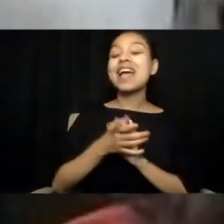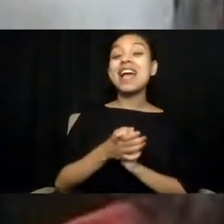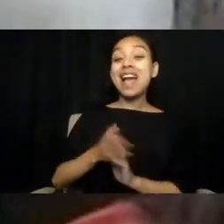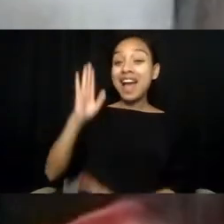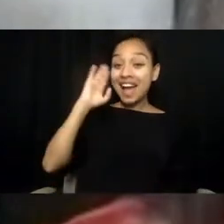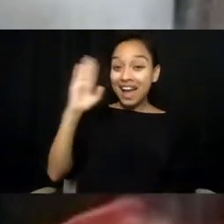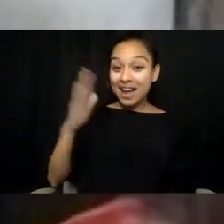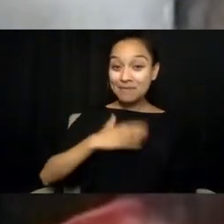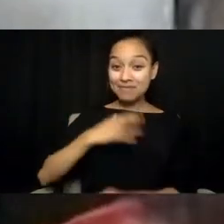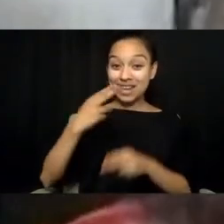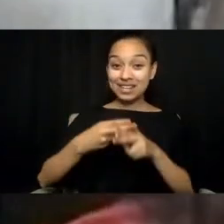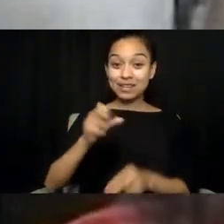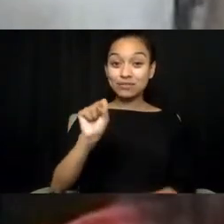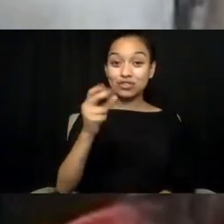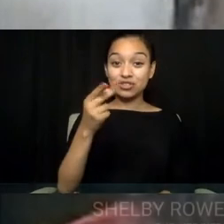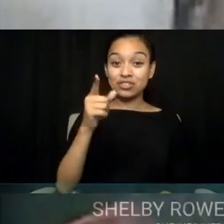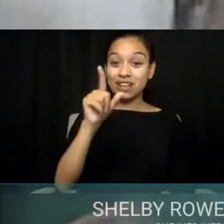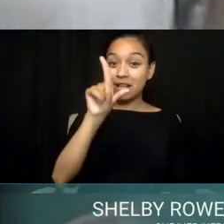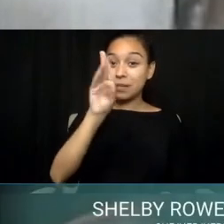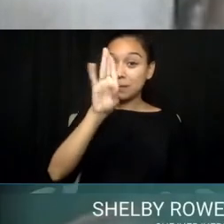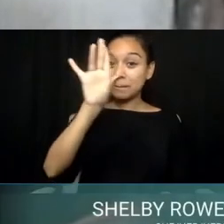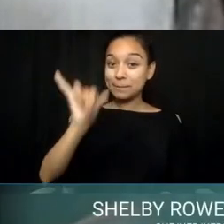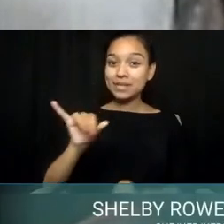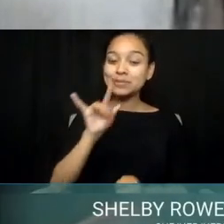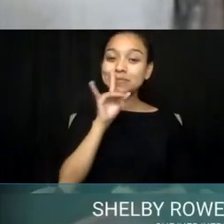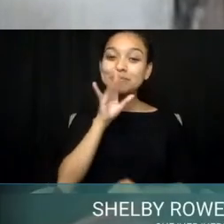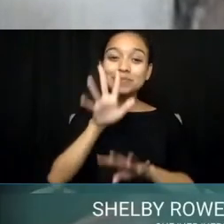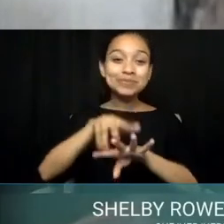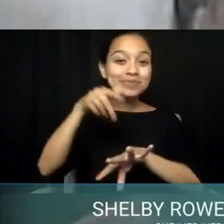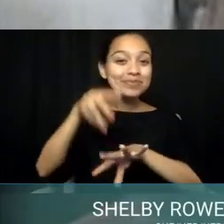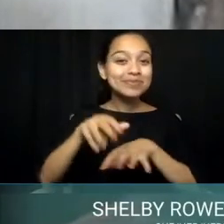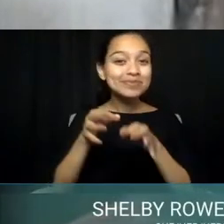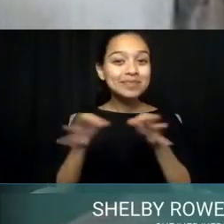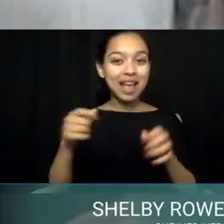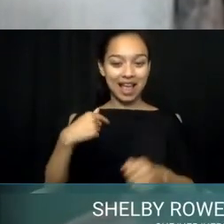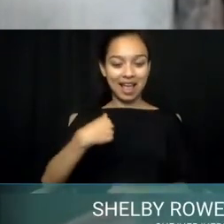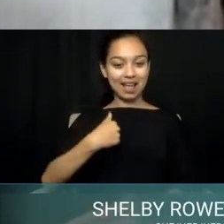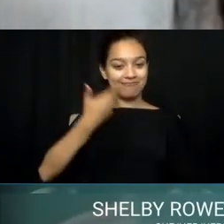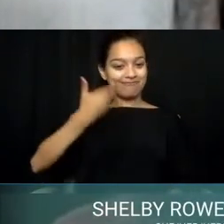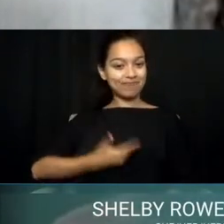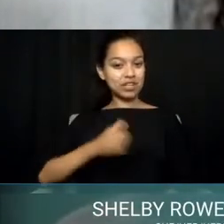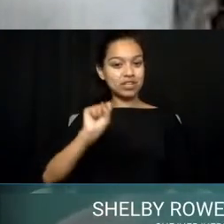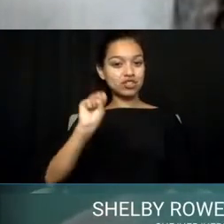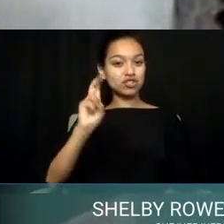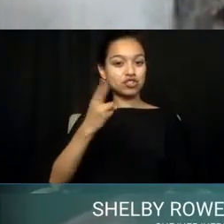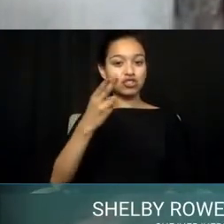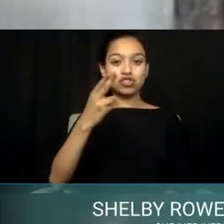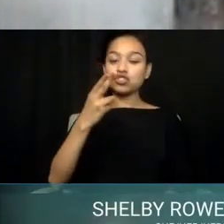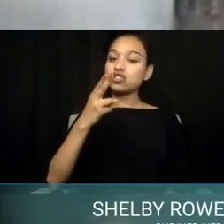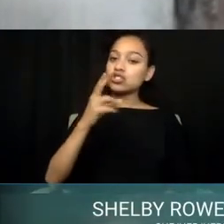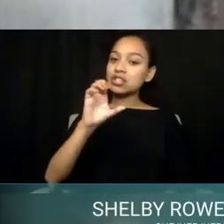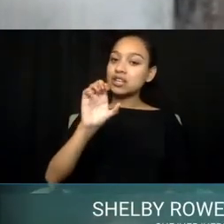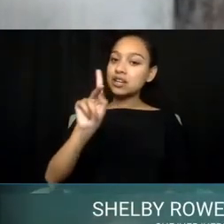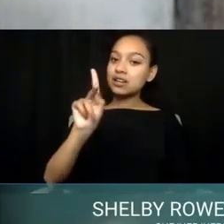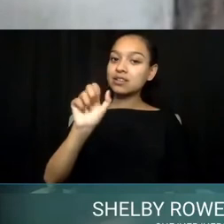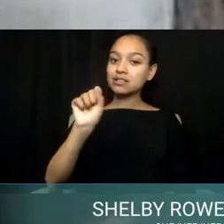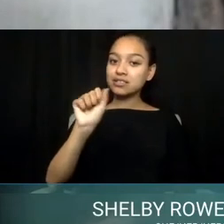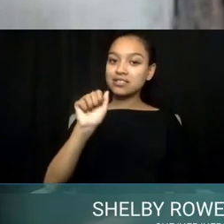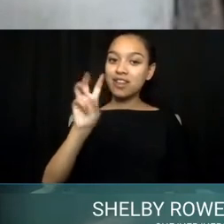Chikashsha saya. I am Chickasaw. I am very proud to be an Indigenous woman